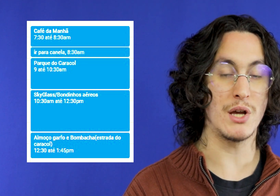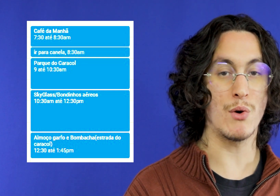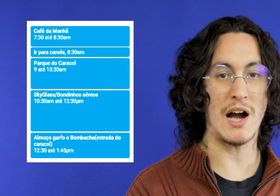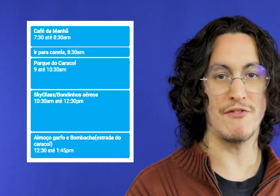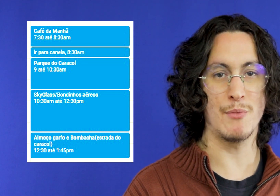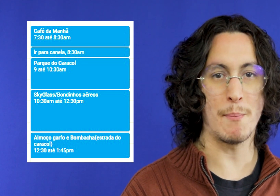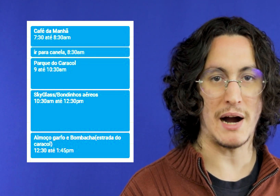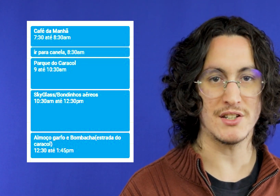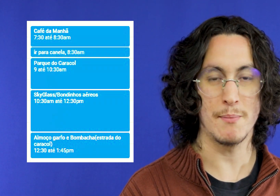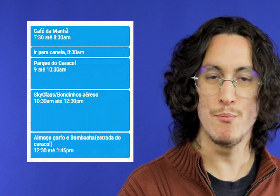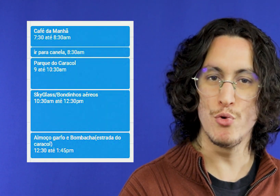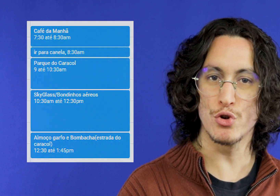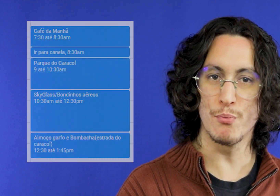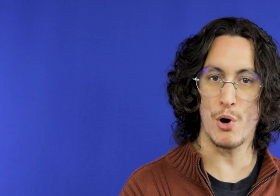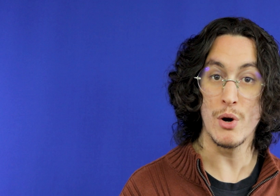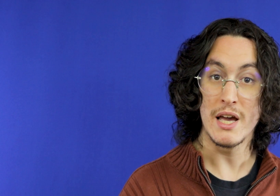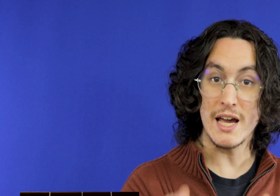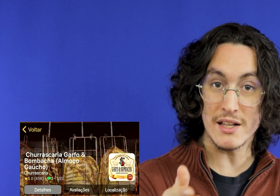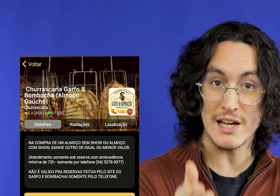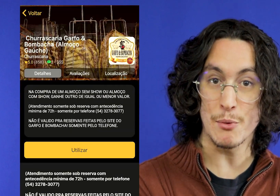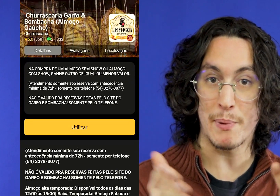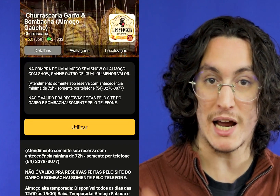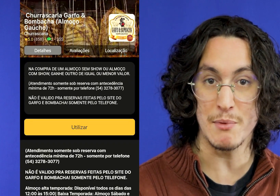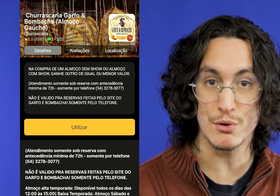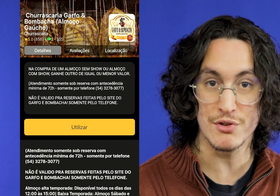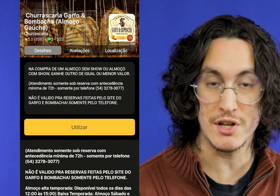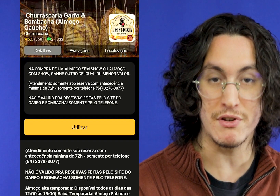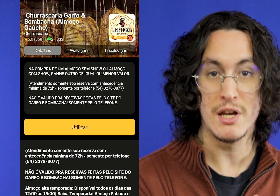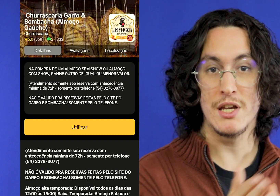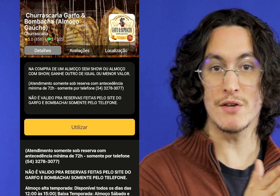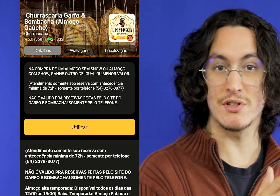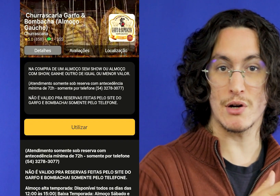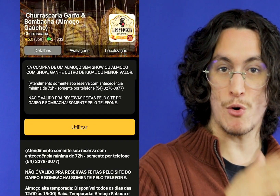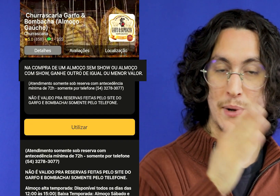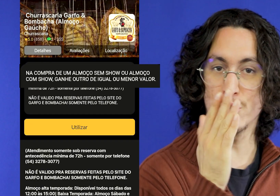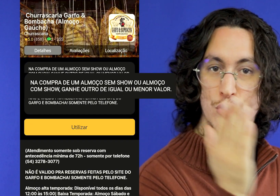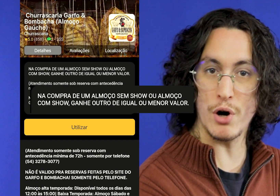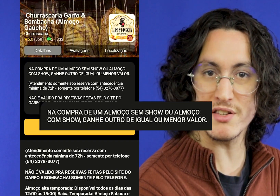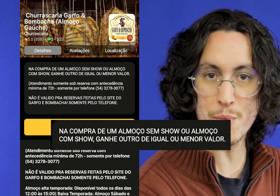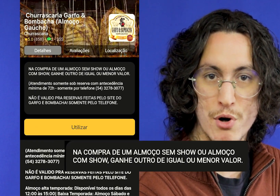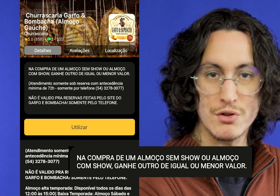Caracol which is a very good bombacha expense it is in prime even when you buy two